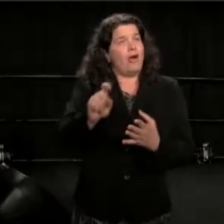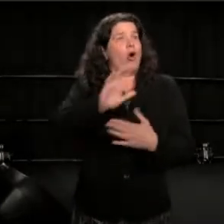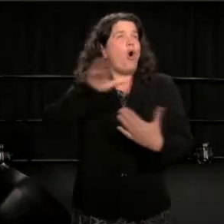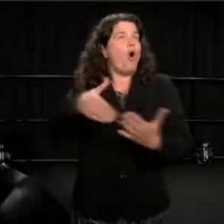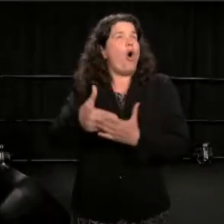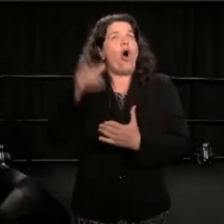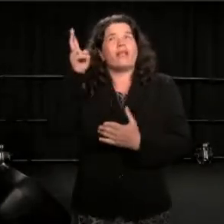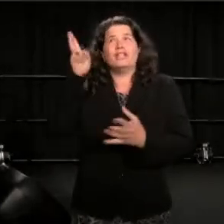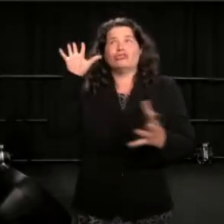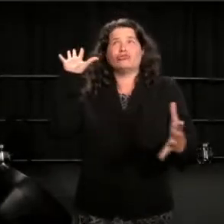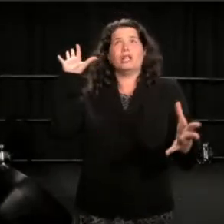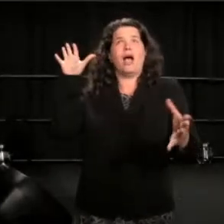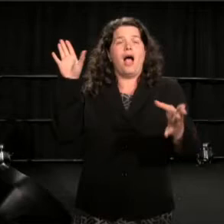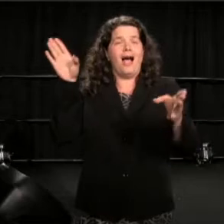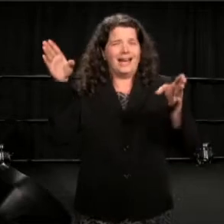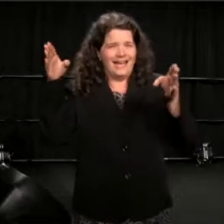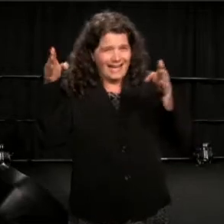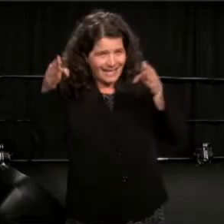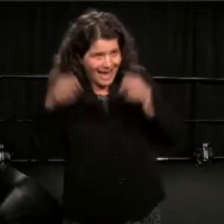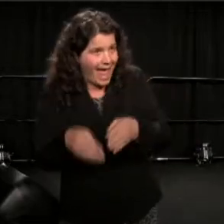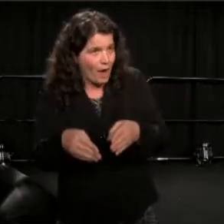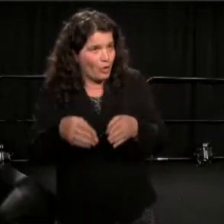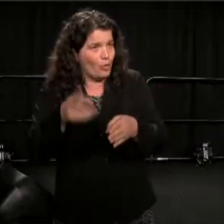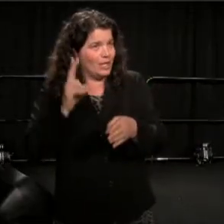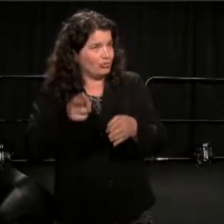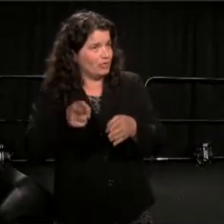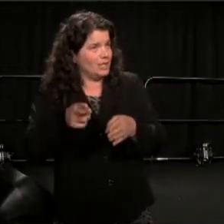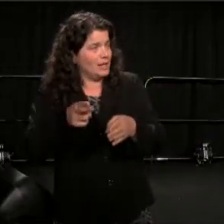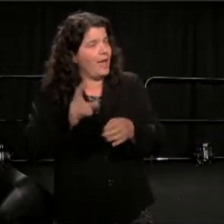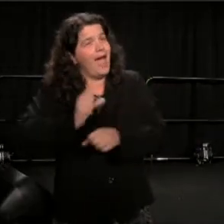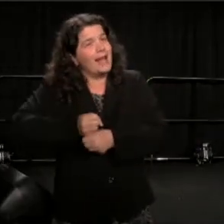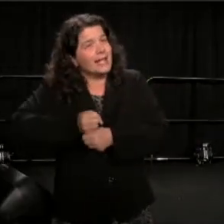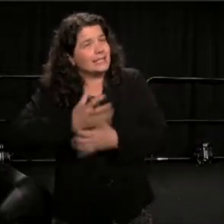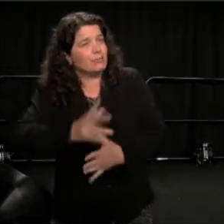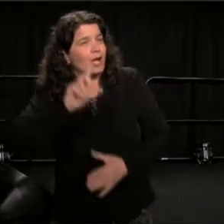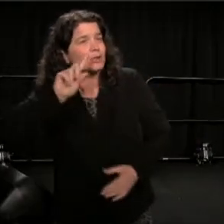I still think this is the phrase, and express only despair,